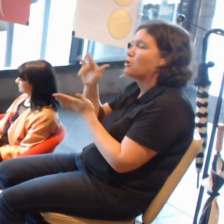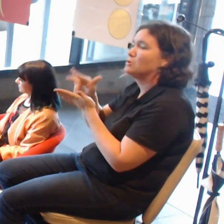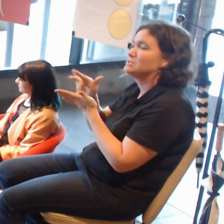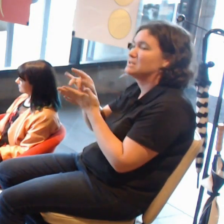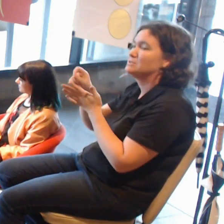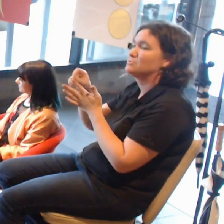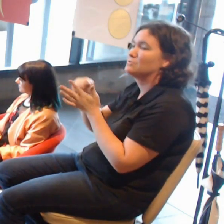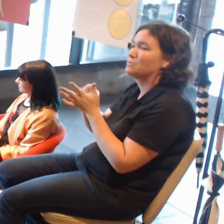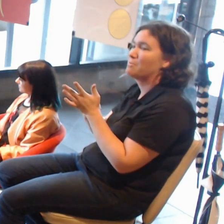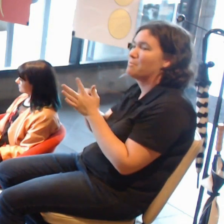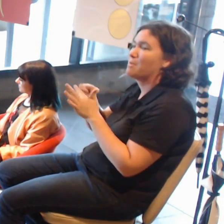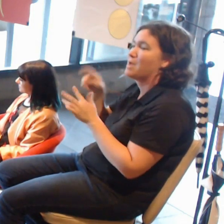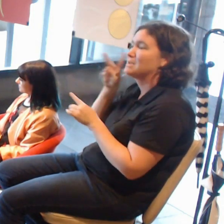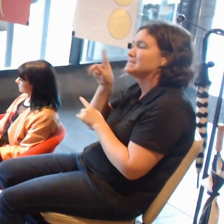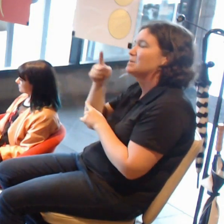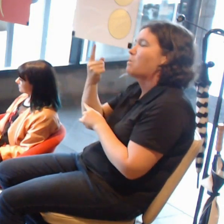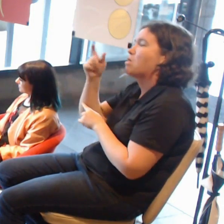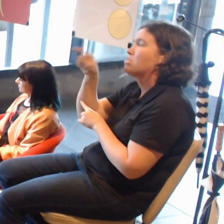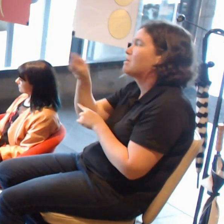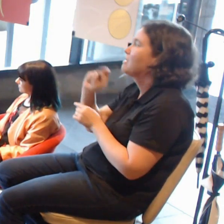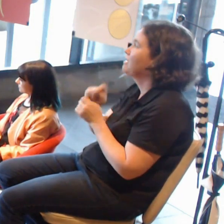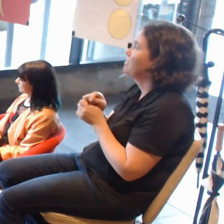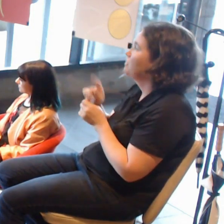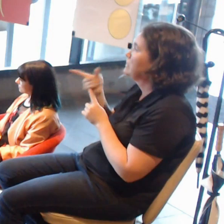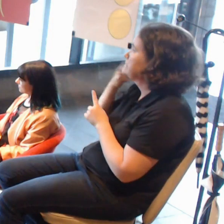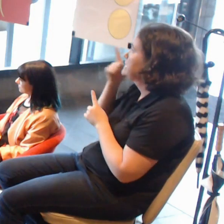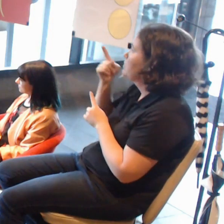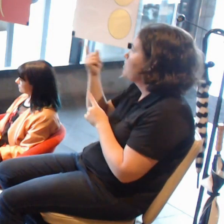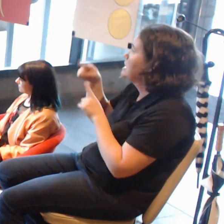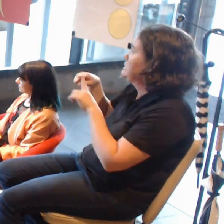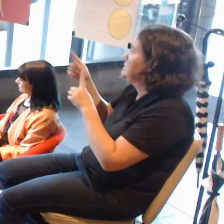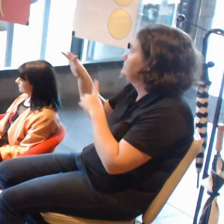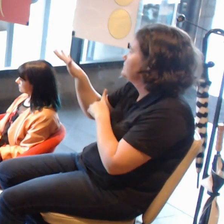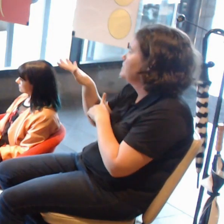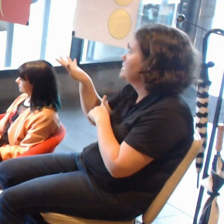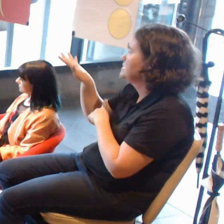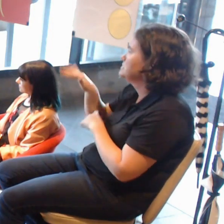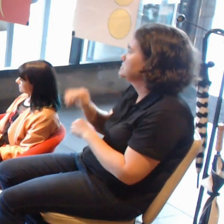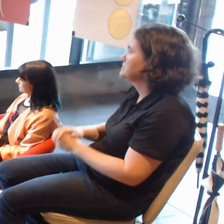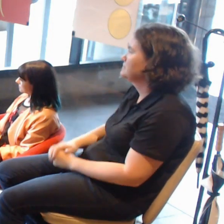One was gonna be on the Sydney Opera steps. There was a protest against that